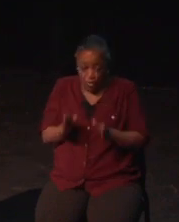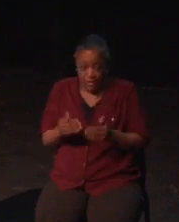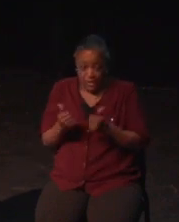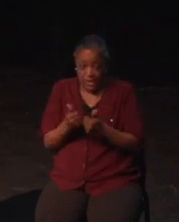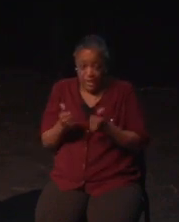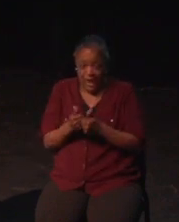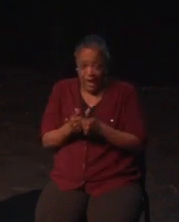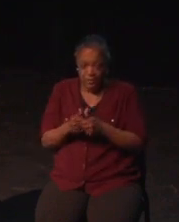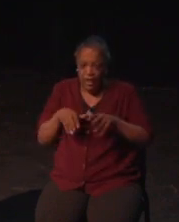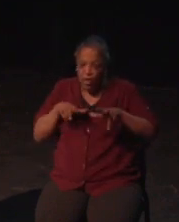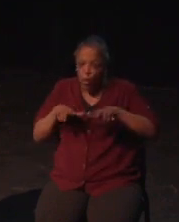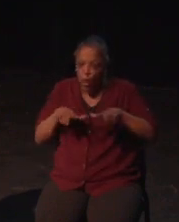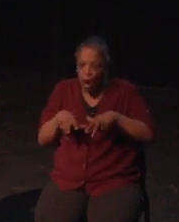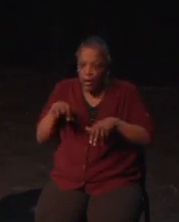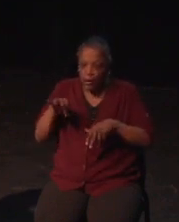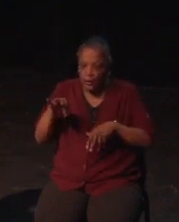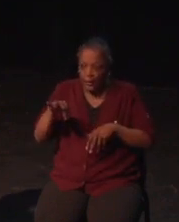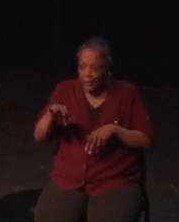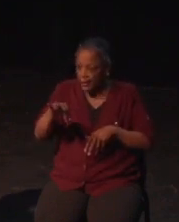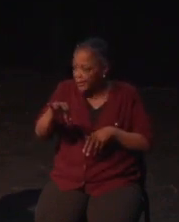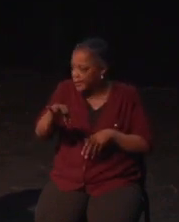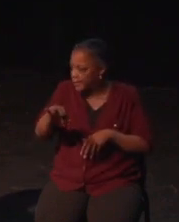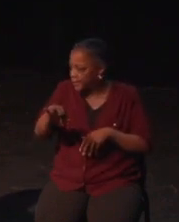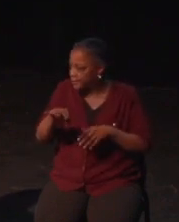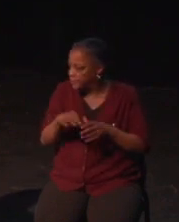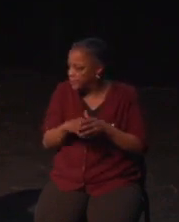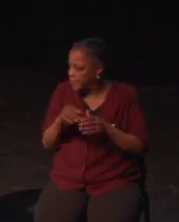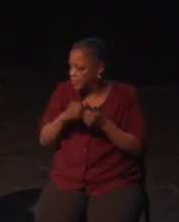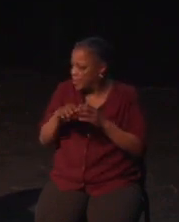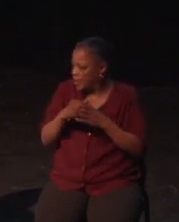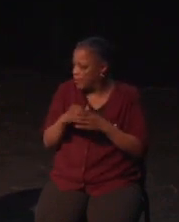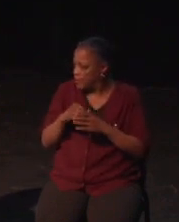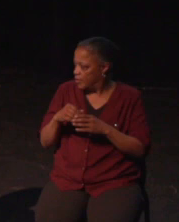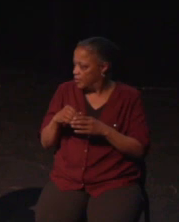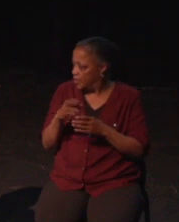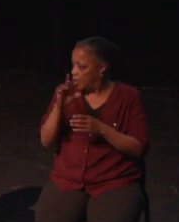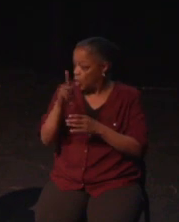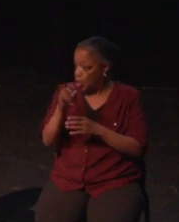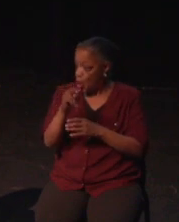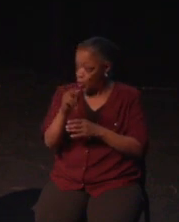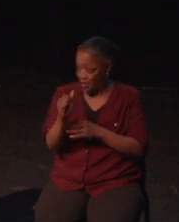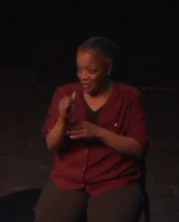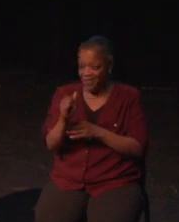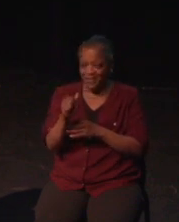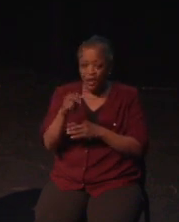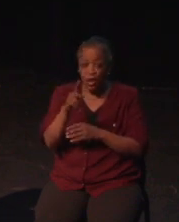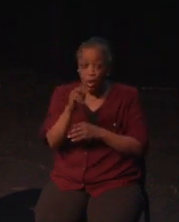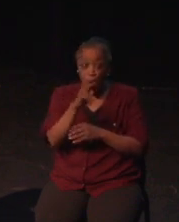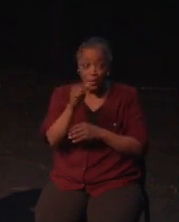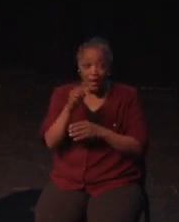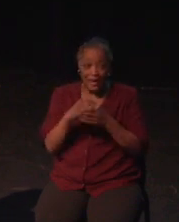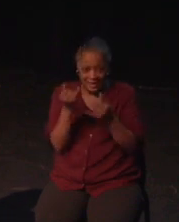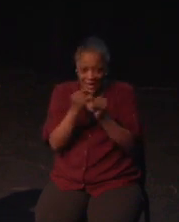leading to confusion and frustration, or vice-versa, depending on the day. This isn't to even mention my struggles in remembering the button